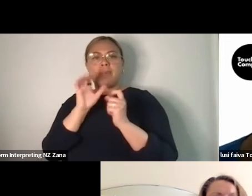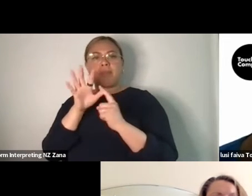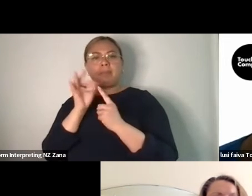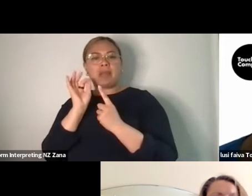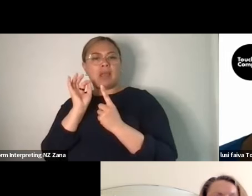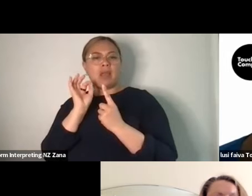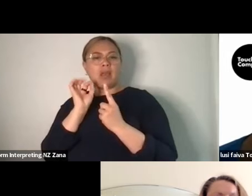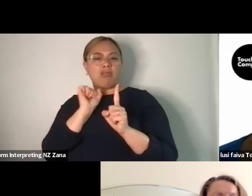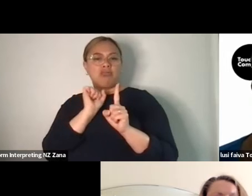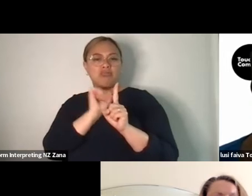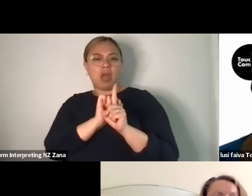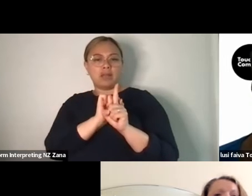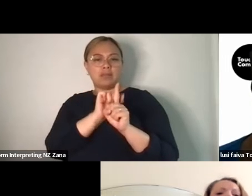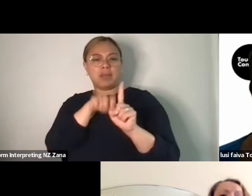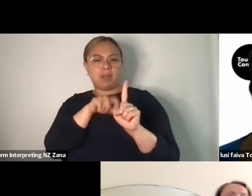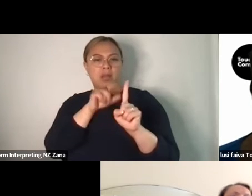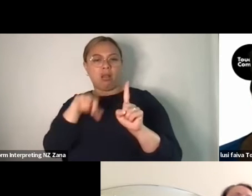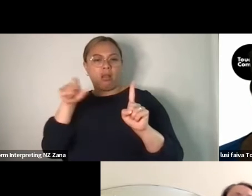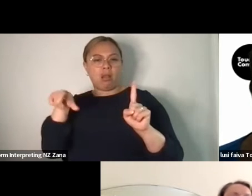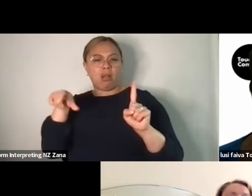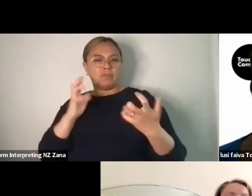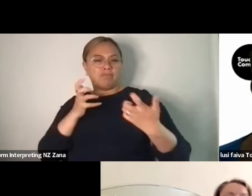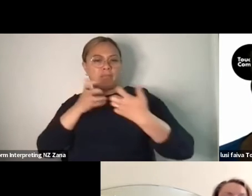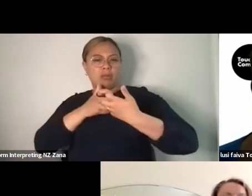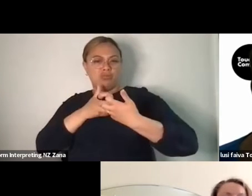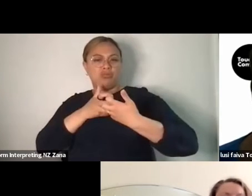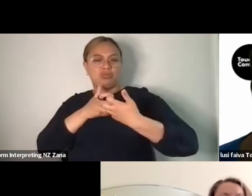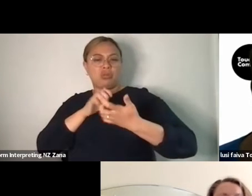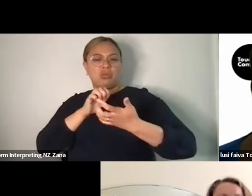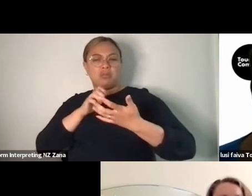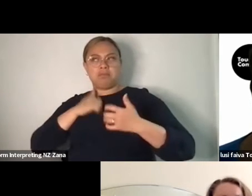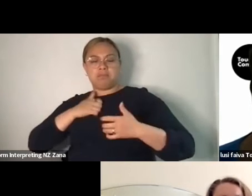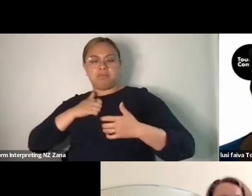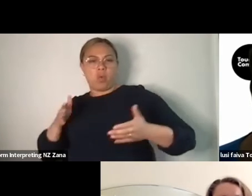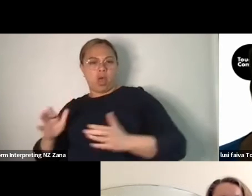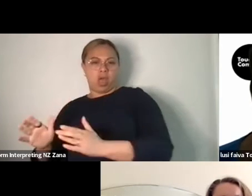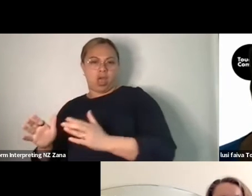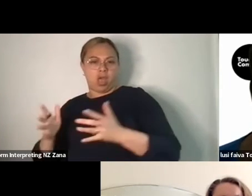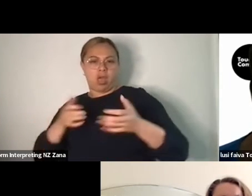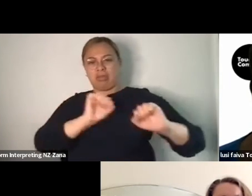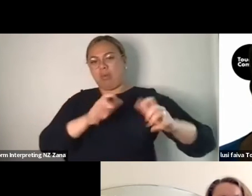also want to work in those ways and find that more interesting to work in that way actually,